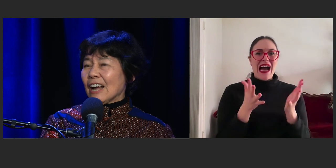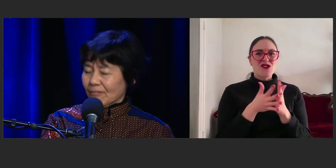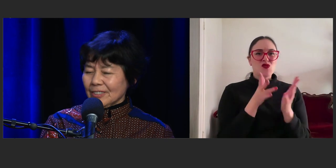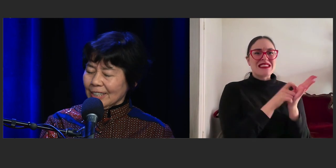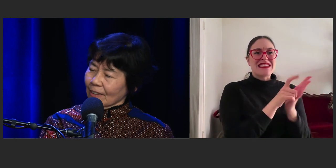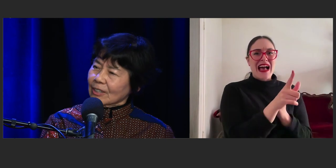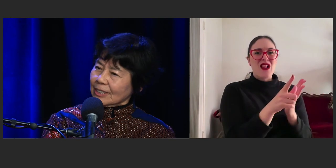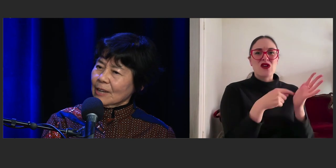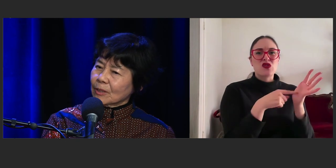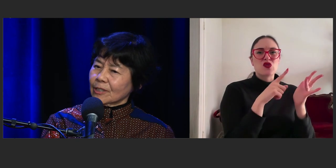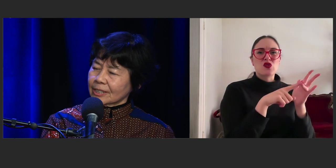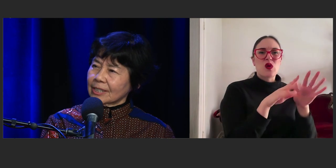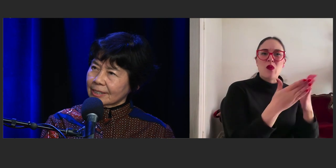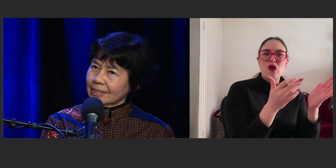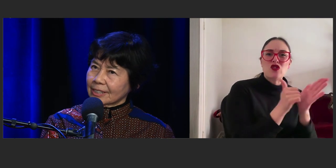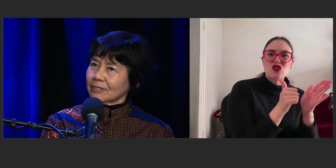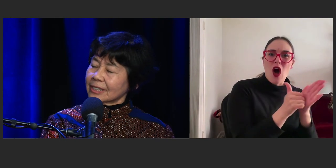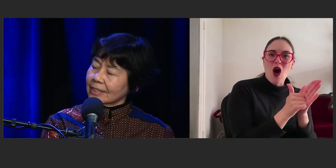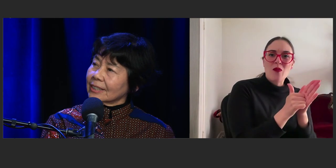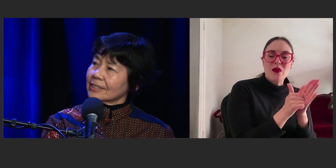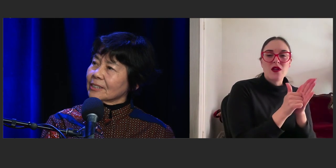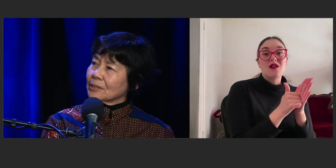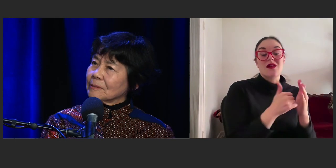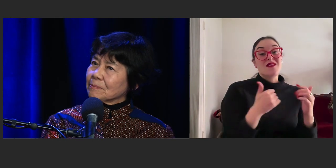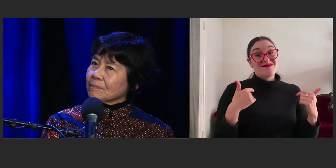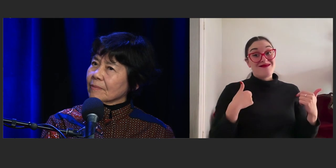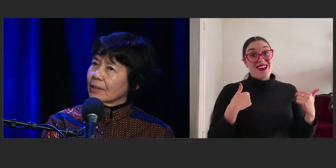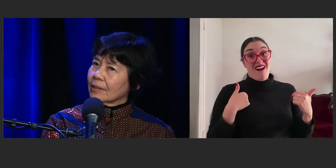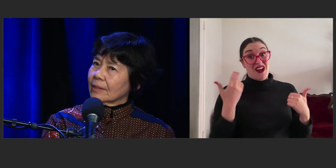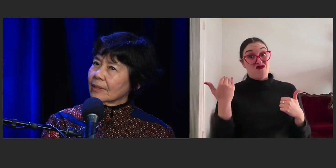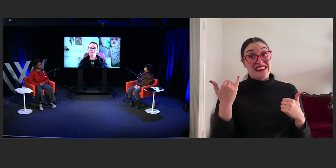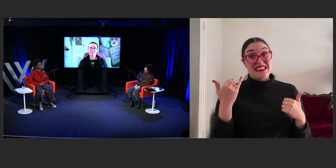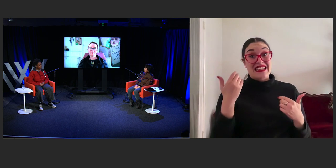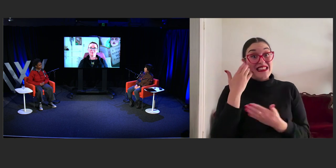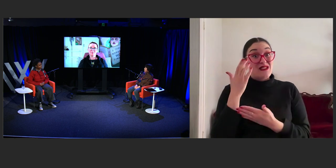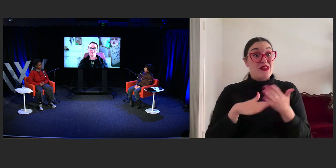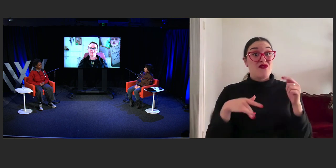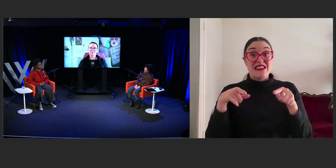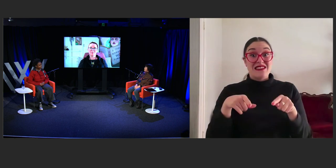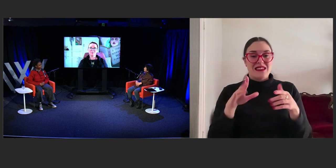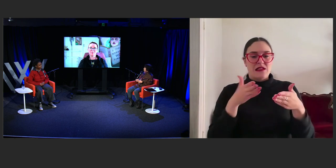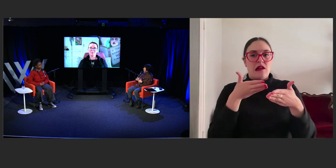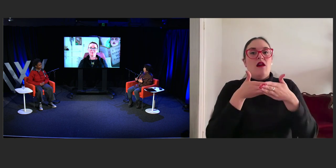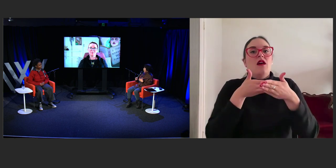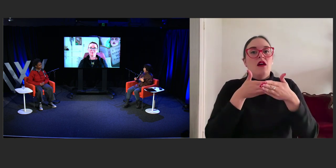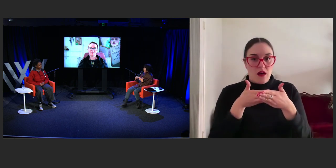Yeah, I've come across this just recently. So, that's my barrier.